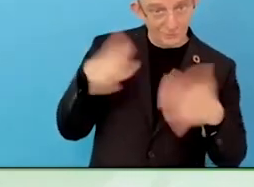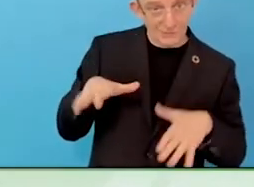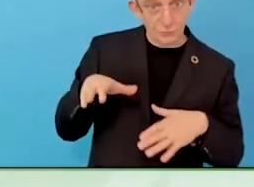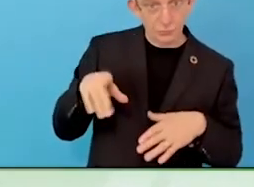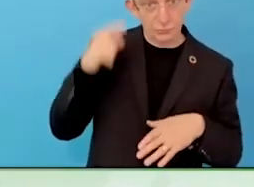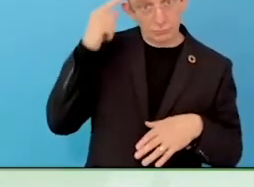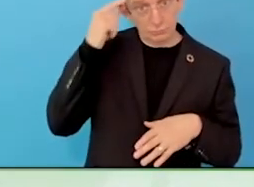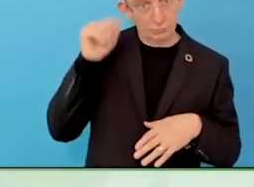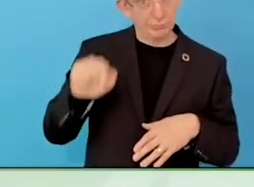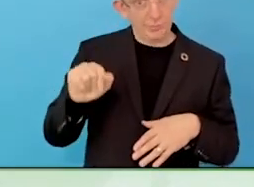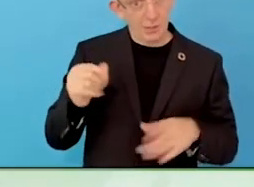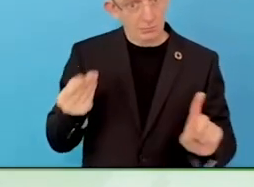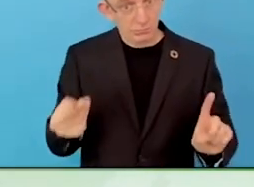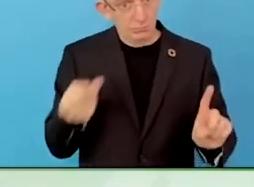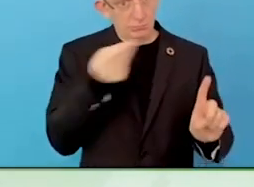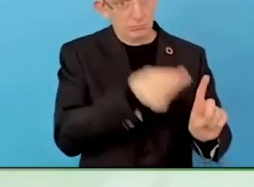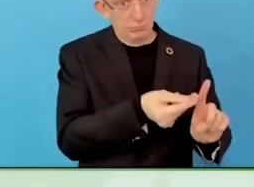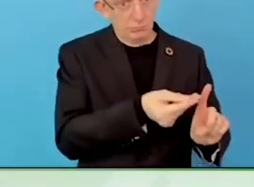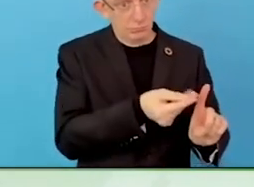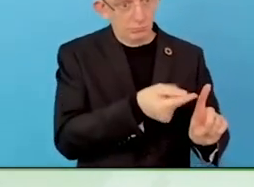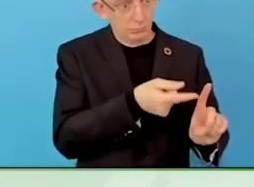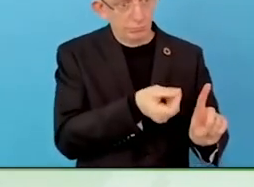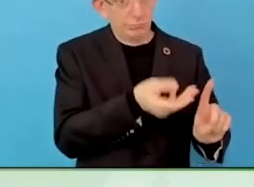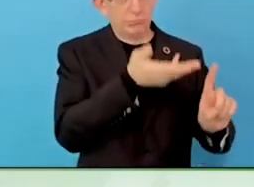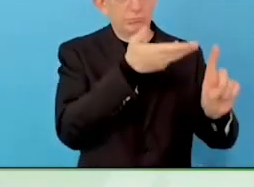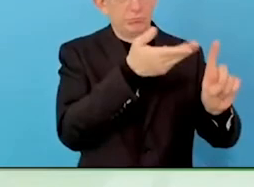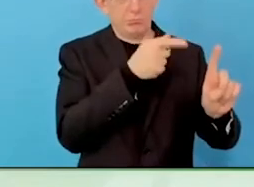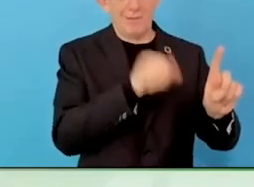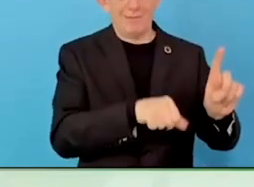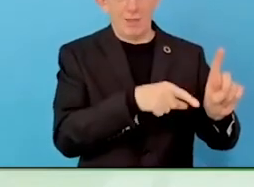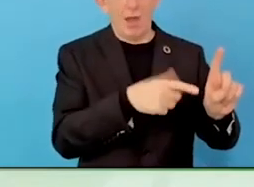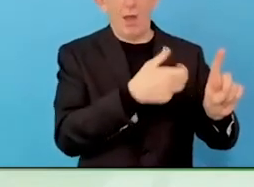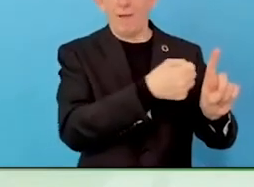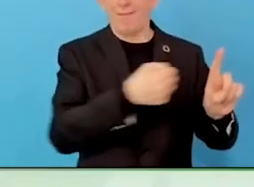You understand what is the situation of people.